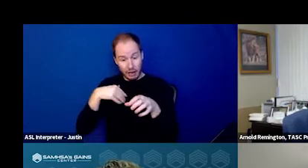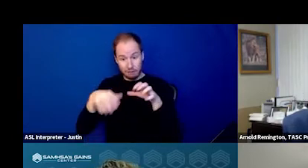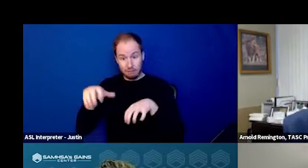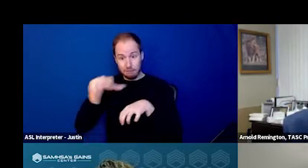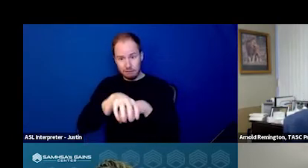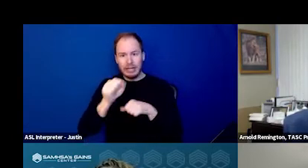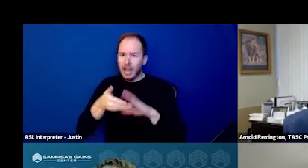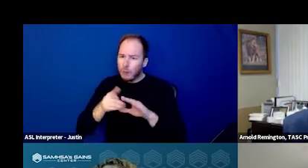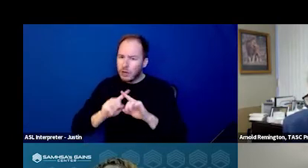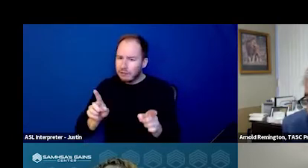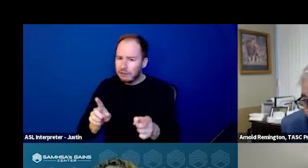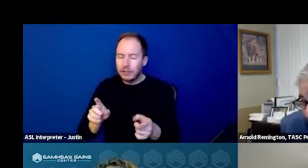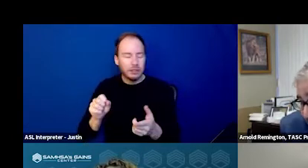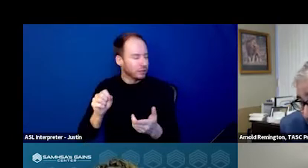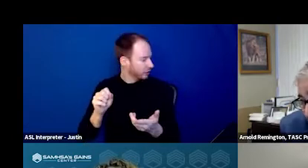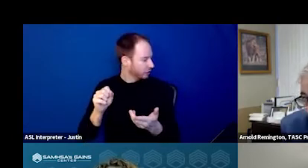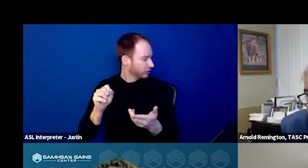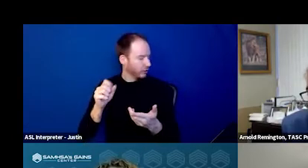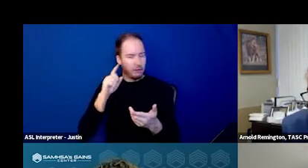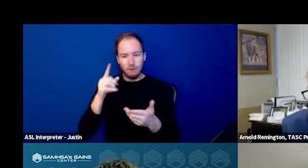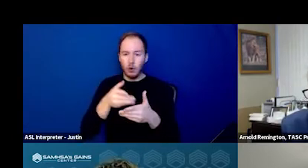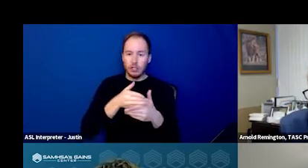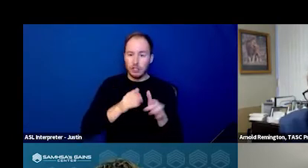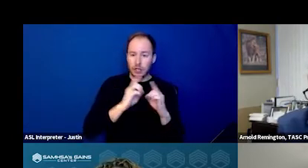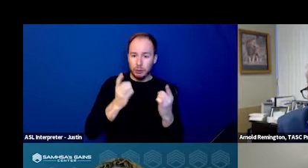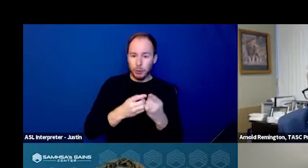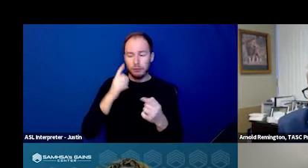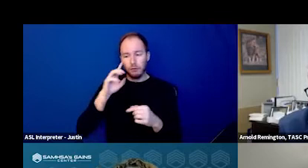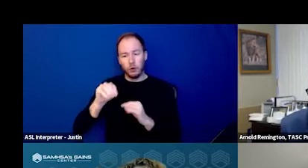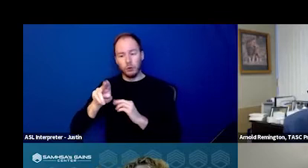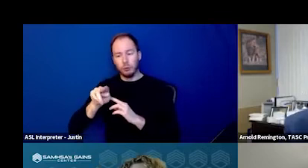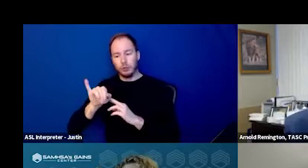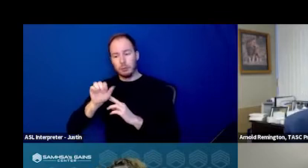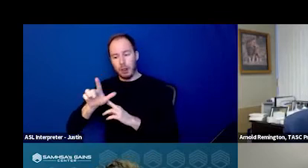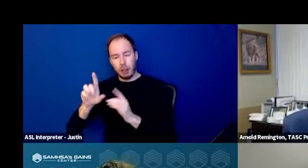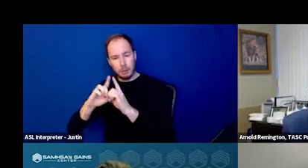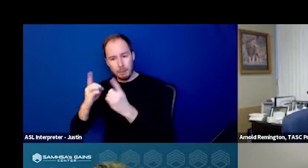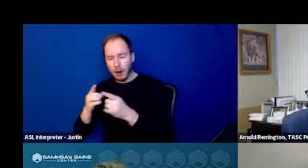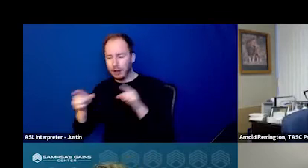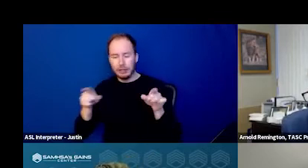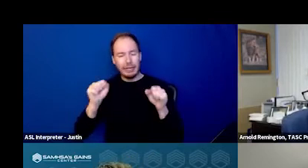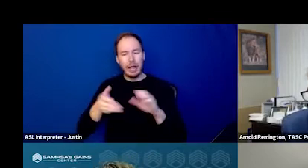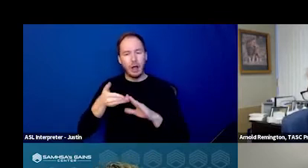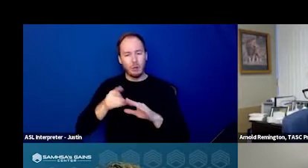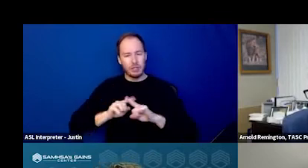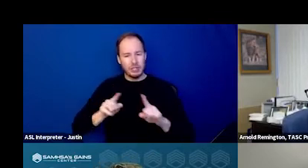Sheriff departments versus municipal departments operate differently. So you need to really assess what are the needs